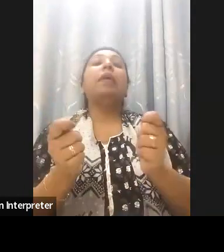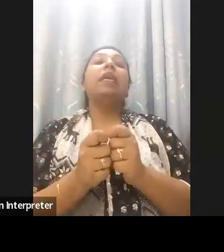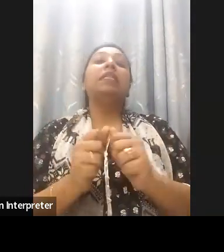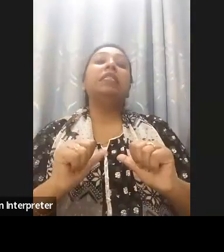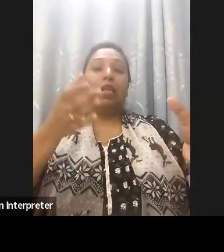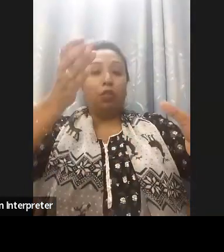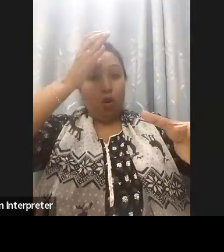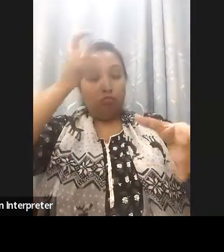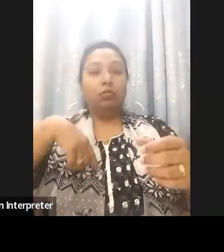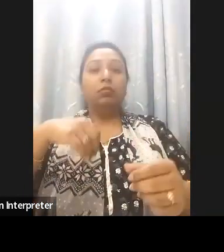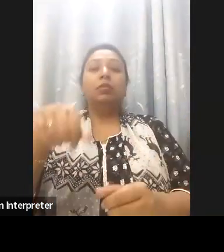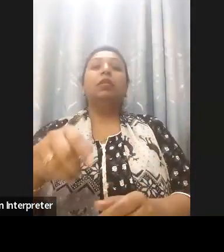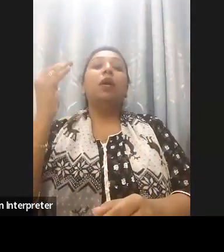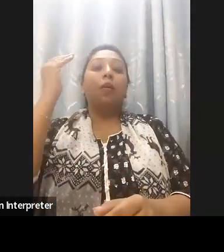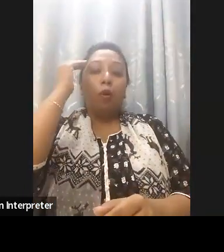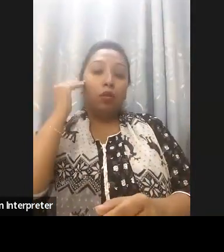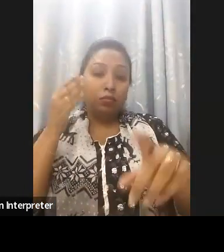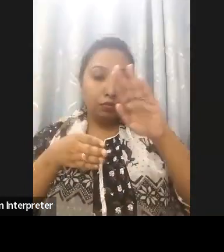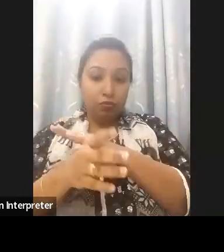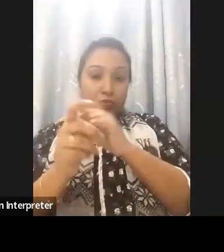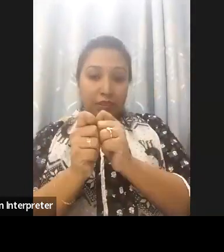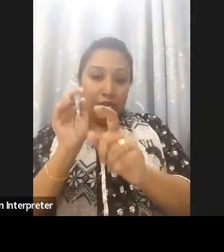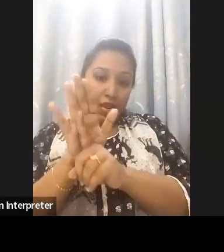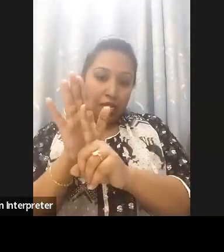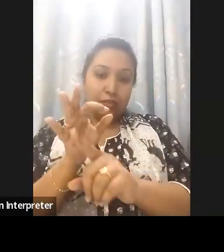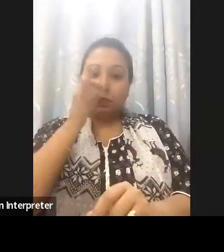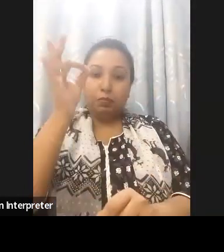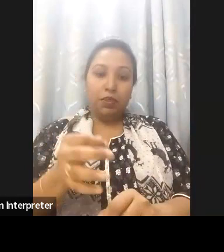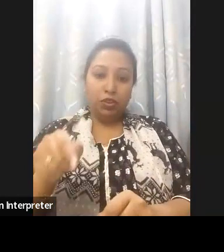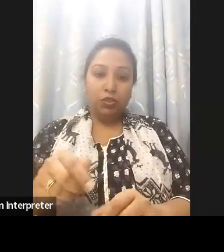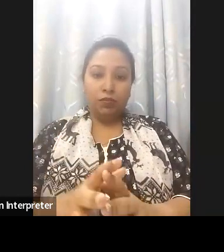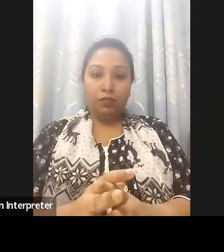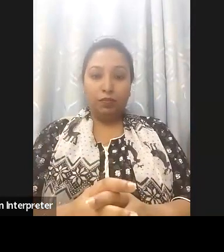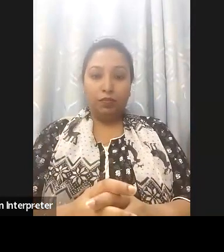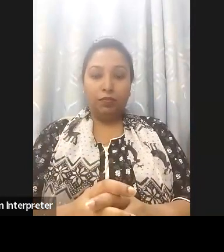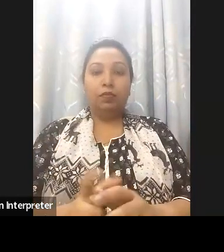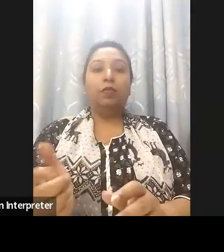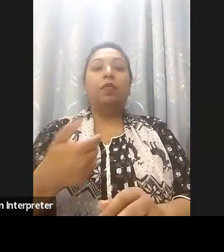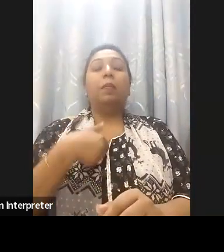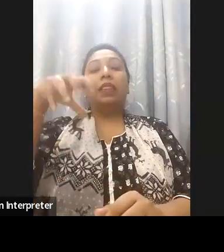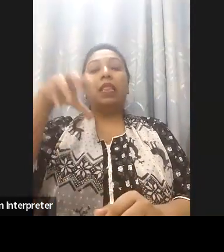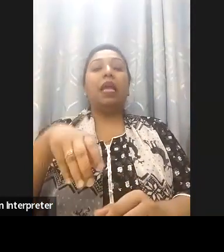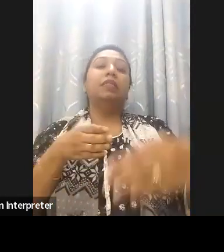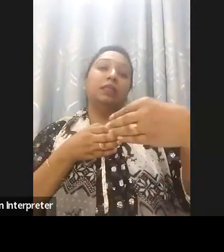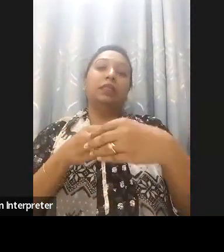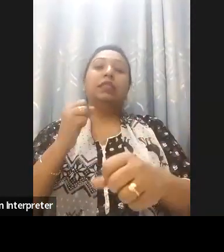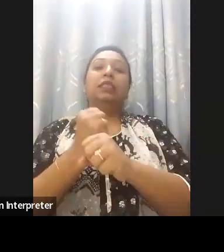with the a2i program and also I am serving as a country representative for G3ict in Bangladesh.